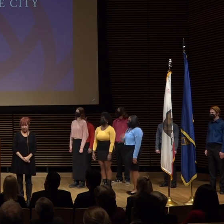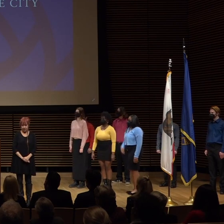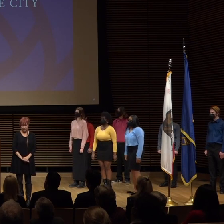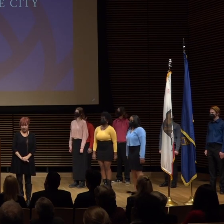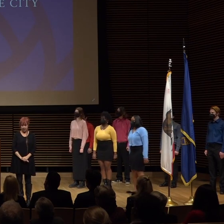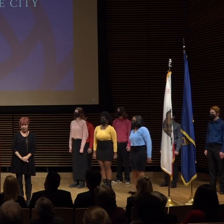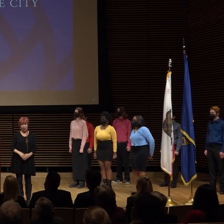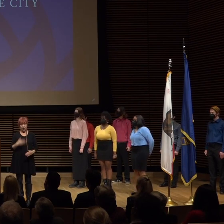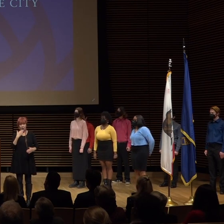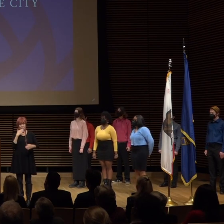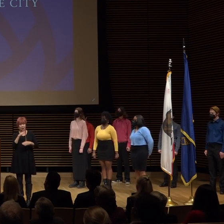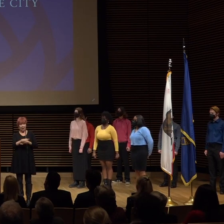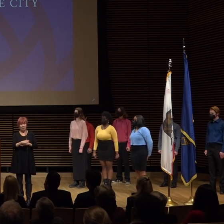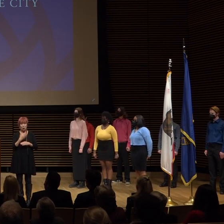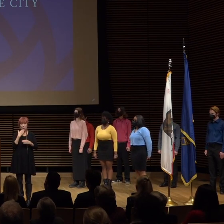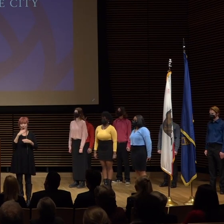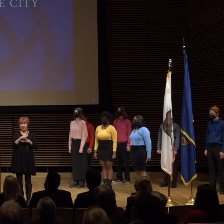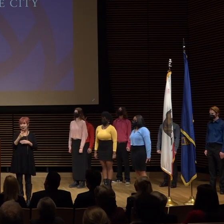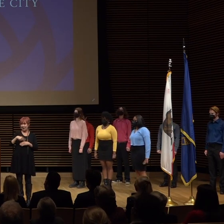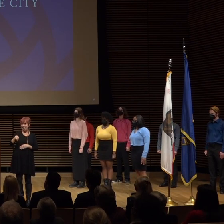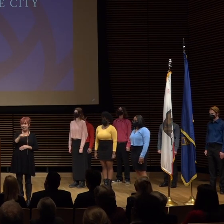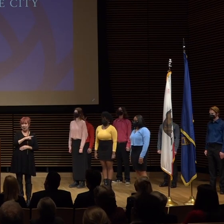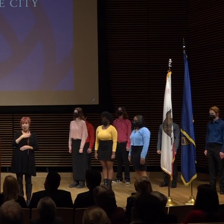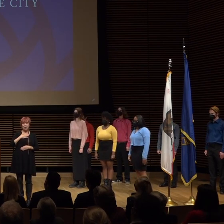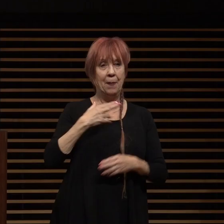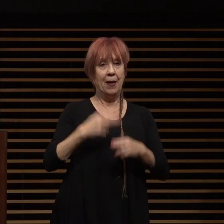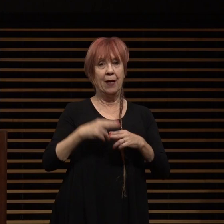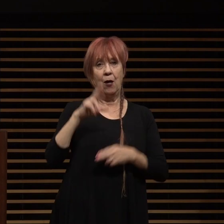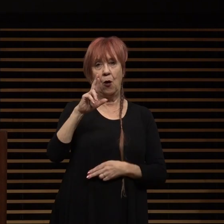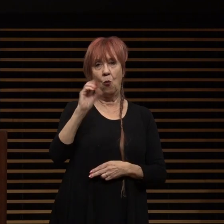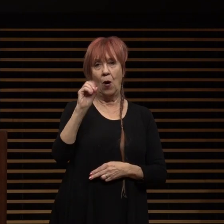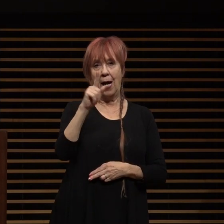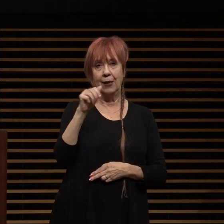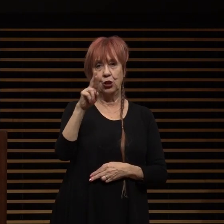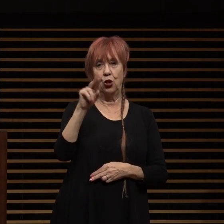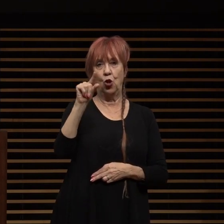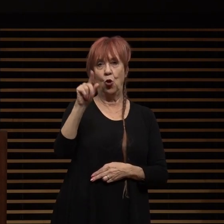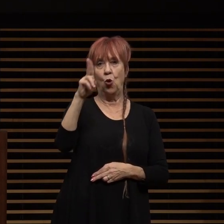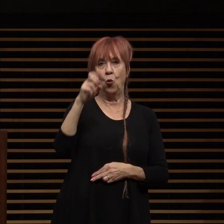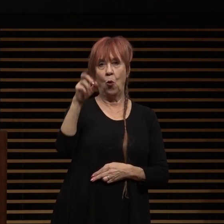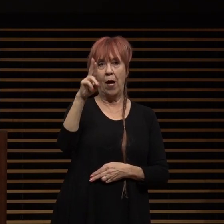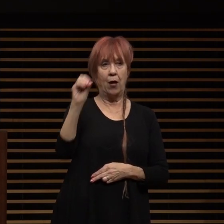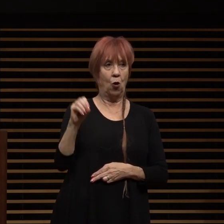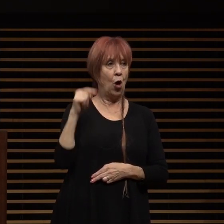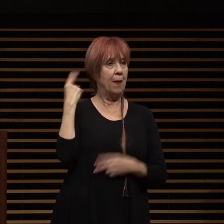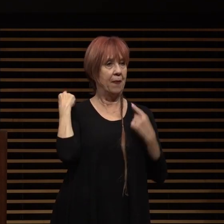good evening buena noches a todos me llamo roger guerrero i'm roger guerrero